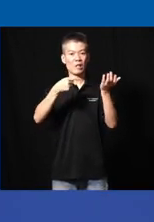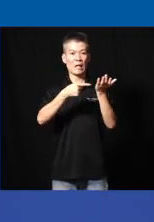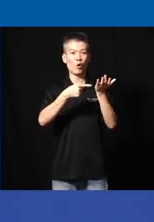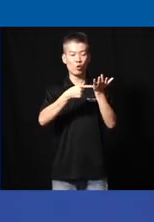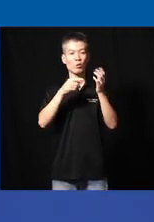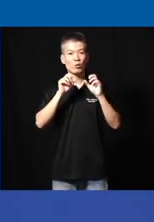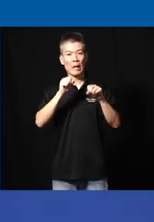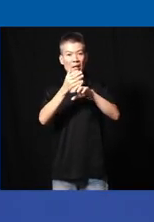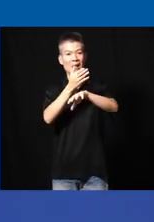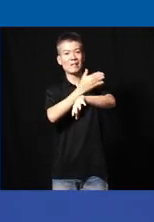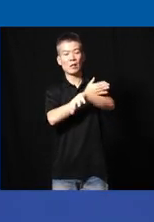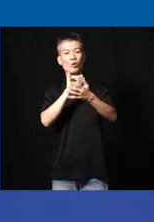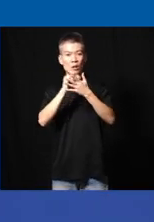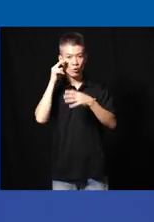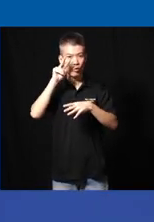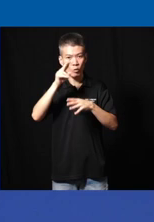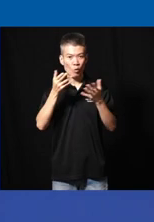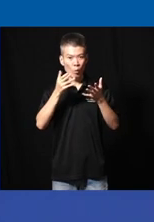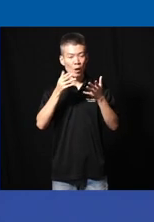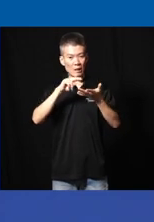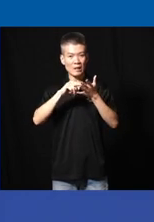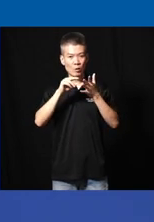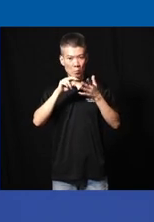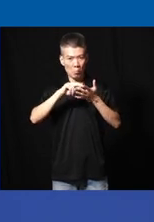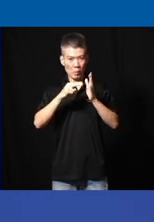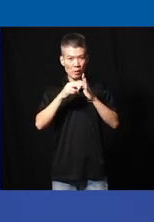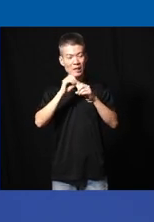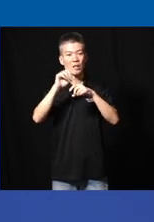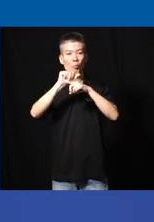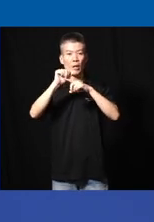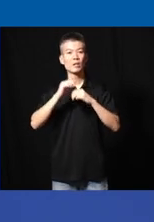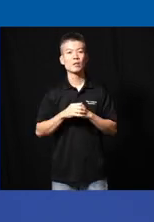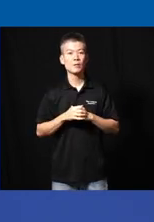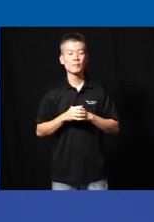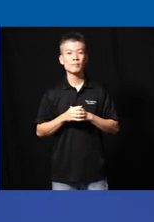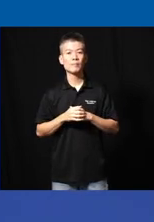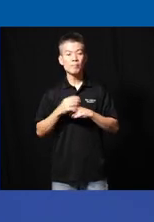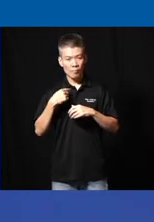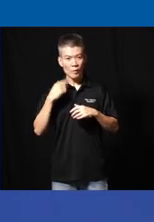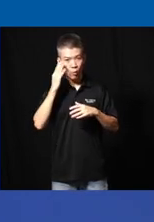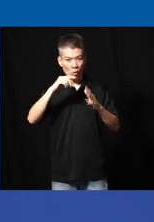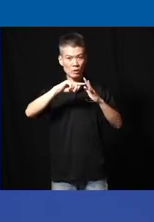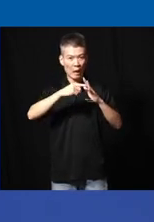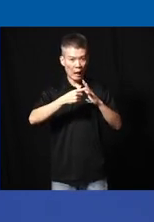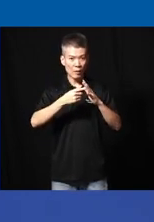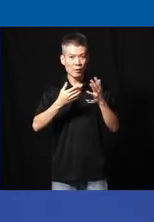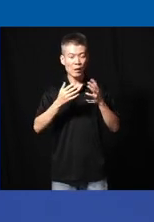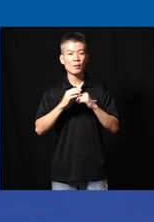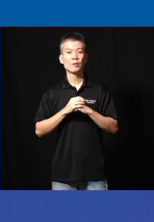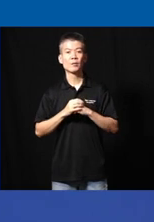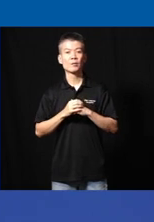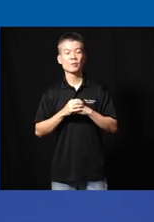um can enhance this vision and what this could mean uh in practice um I will start by uh giving